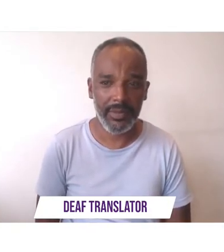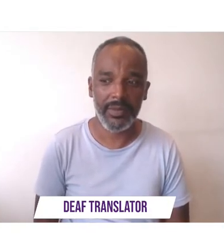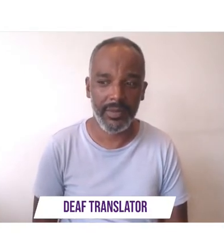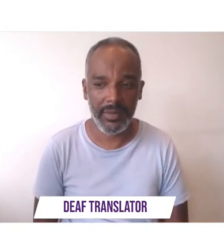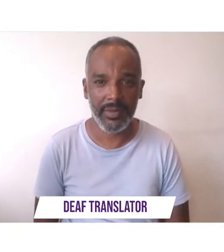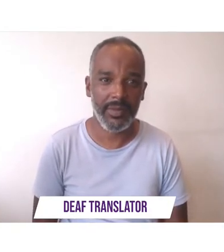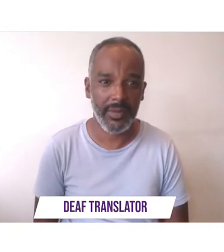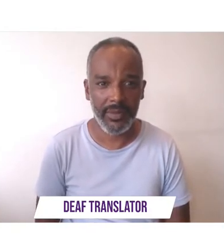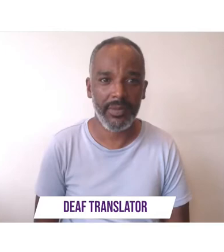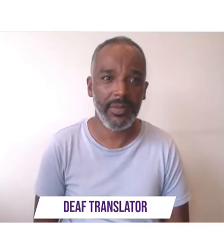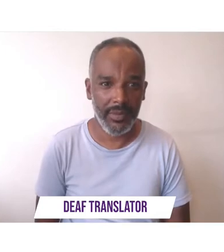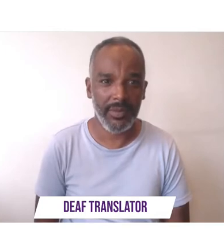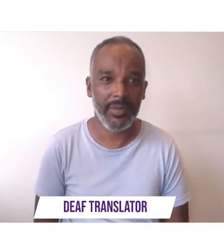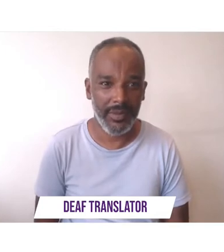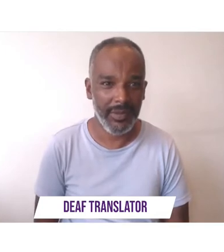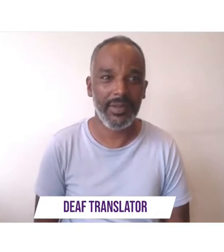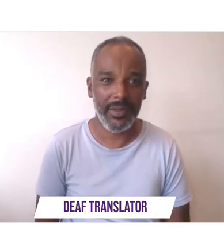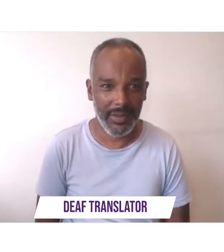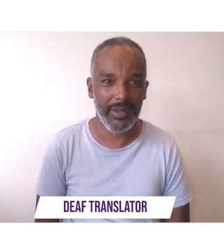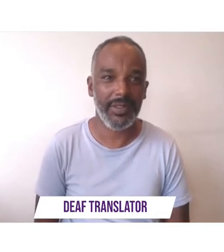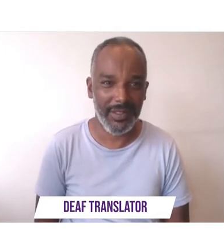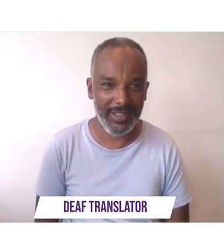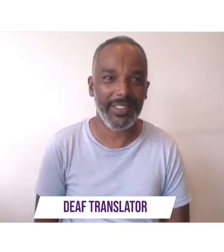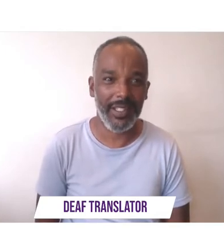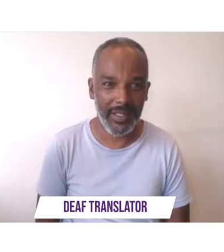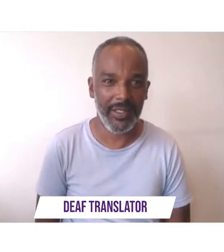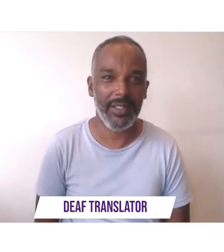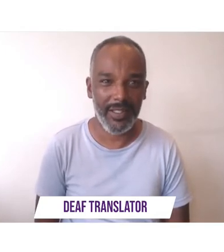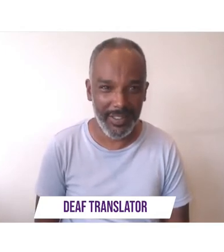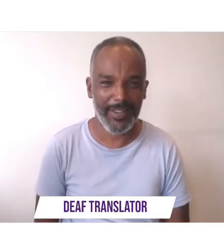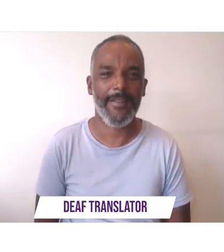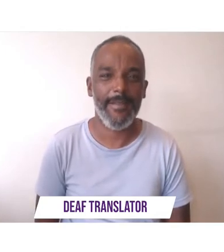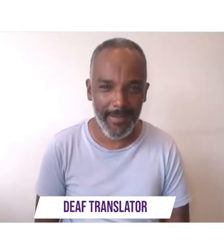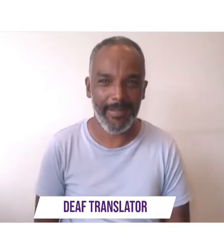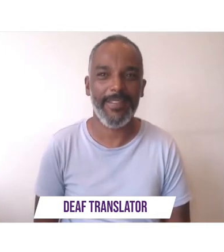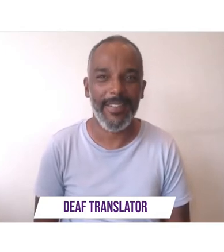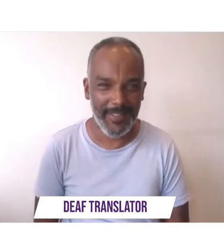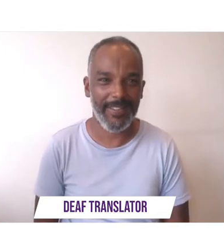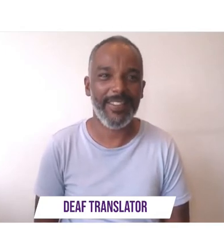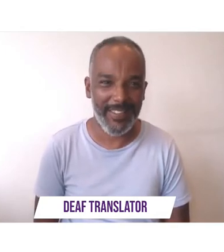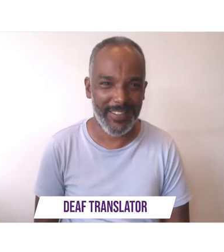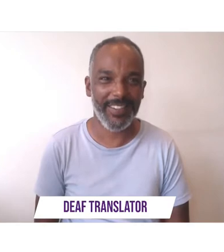sand could all be done invested with a simple plan keep it in the frame keep the pressure up